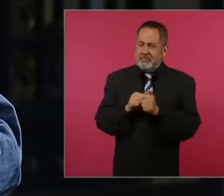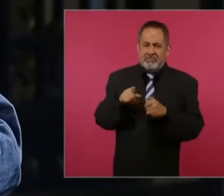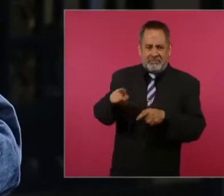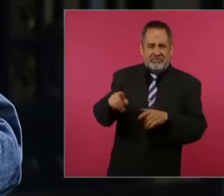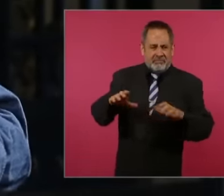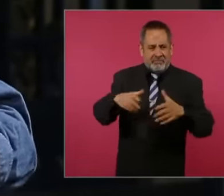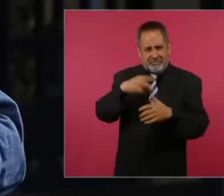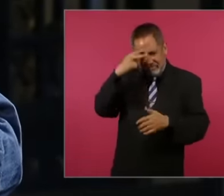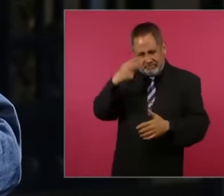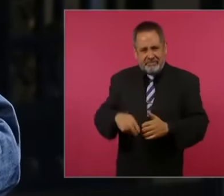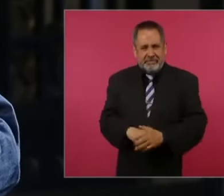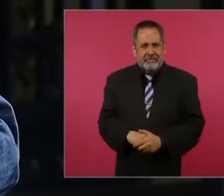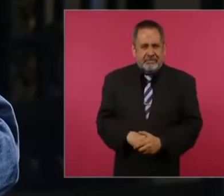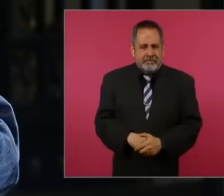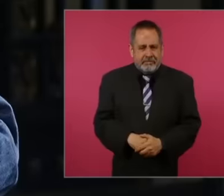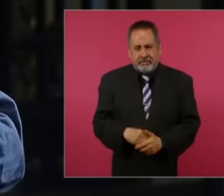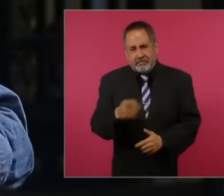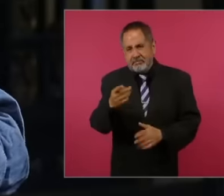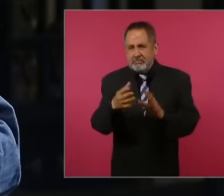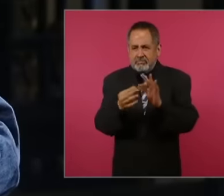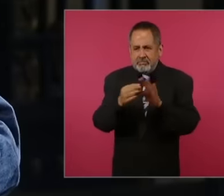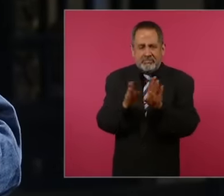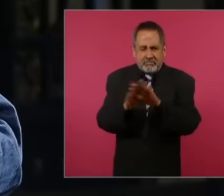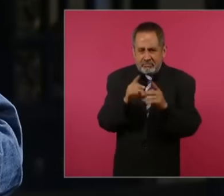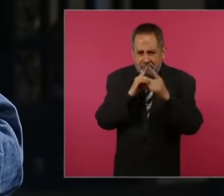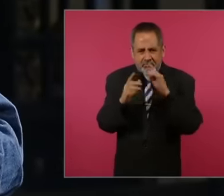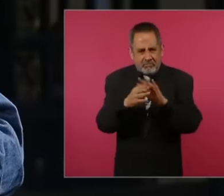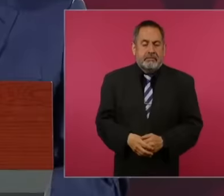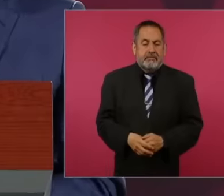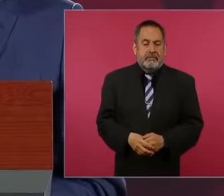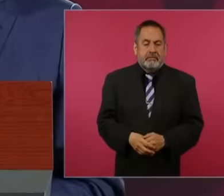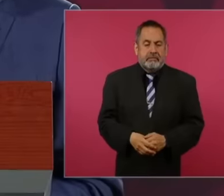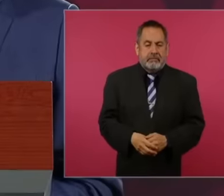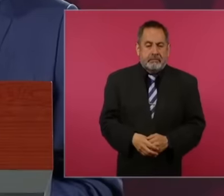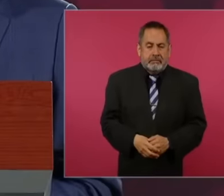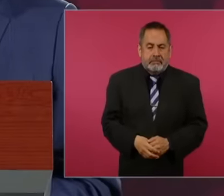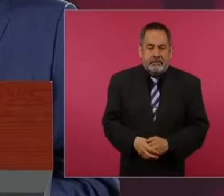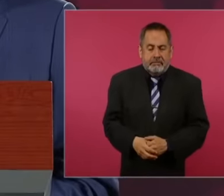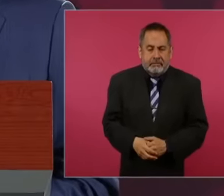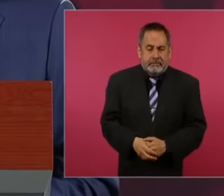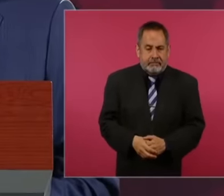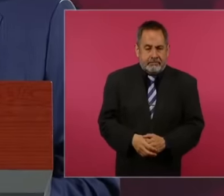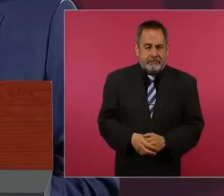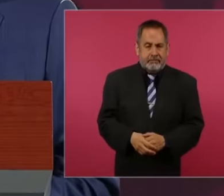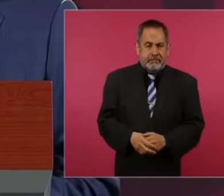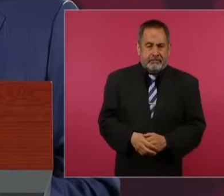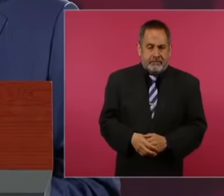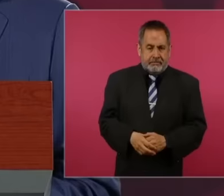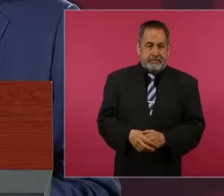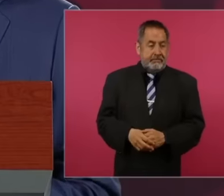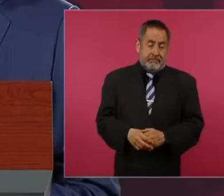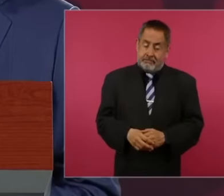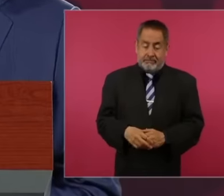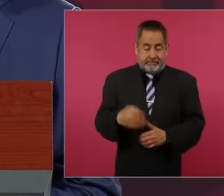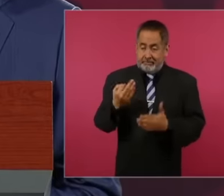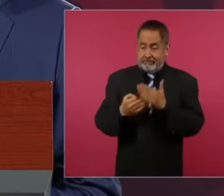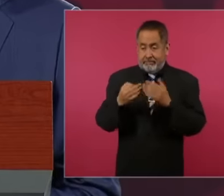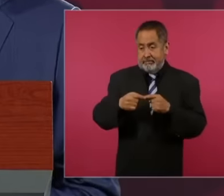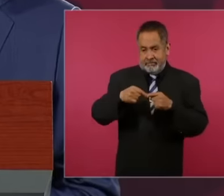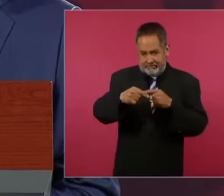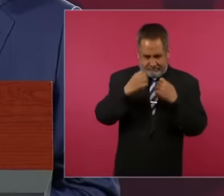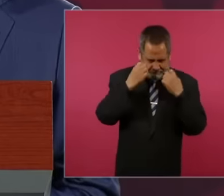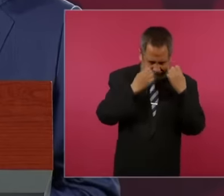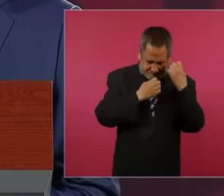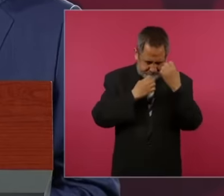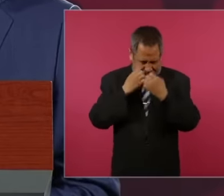Mexicans their reflection regarding this this first question Ah require analysis of